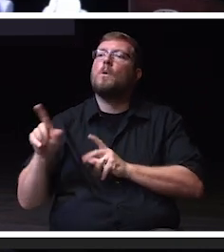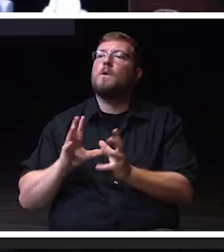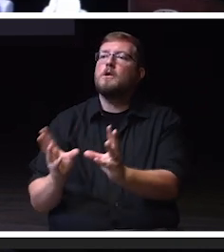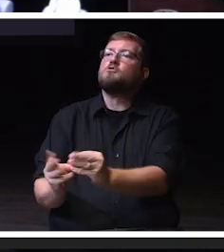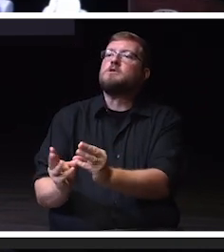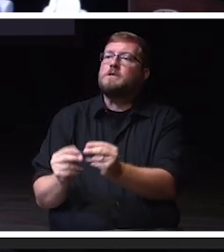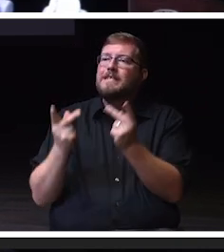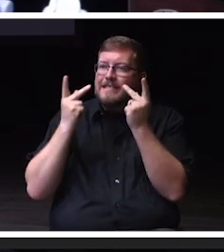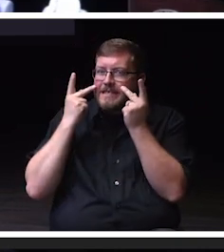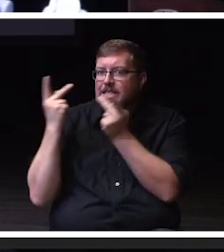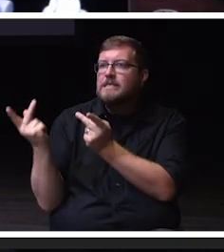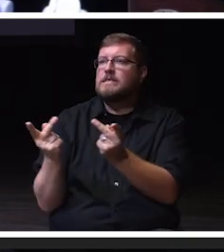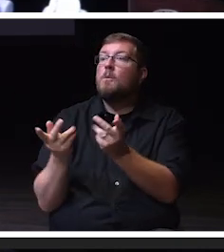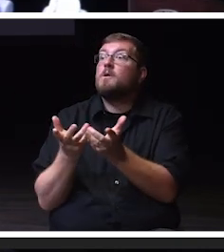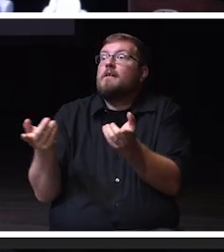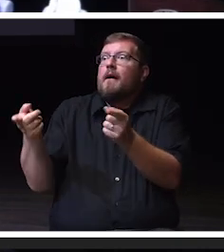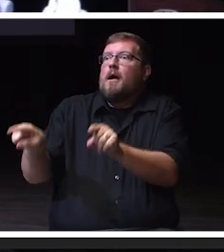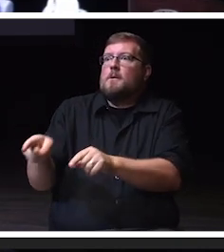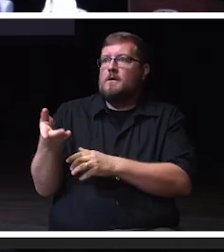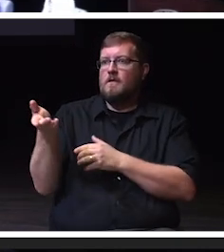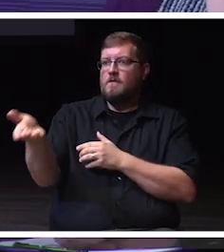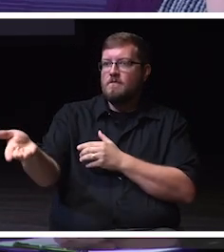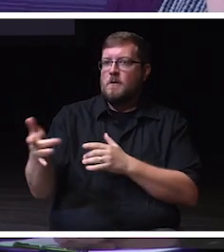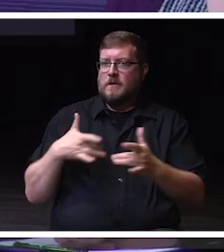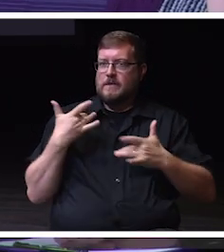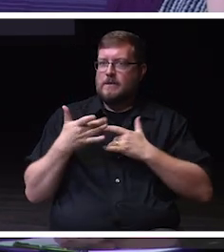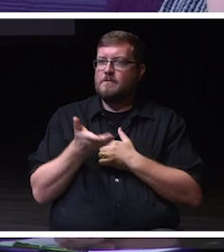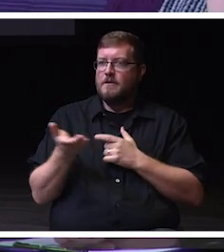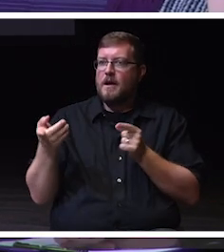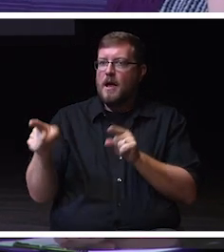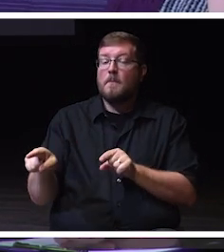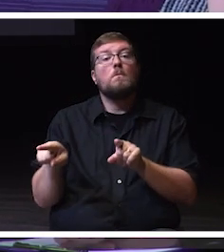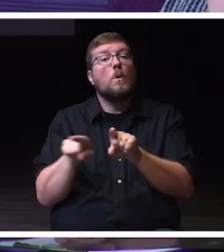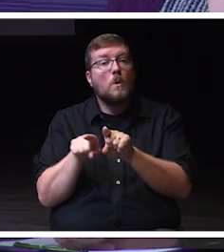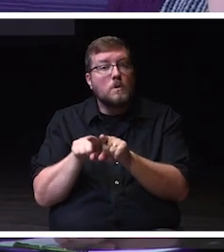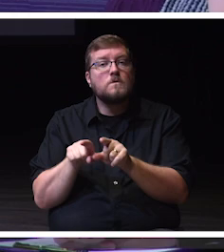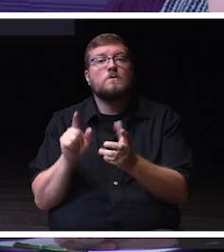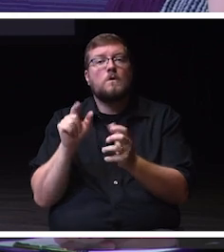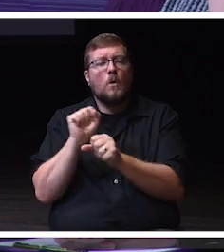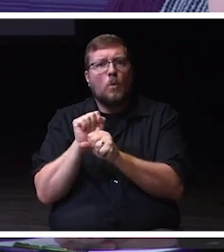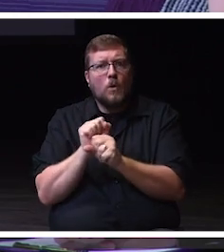of the exciting things that are going on, and of course, the work that has been done today and for years